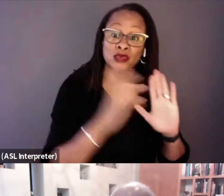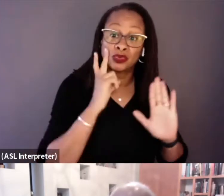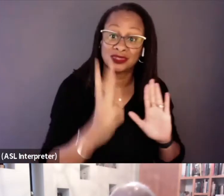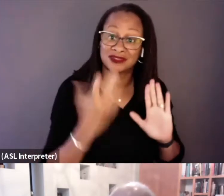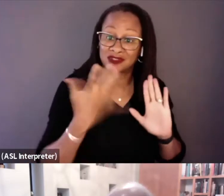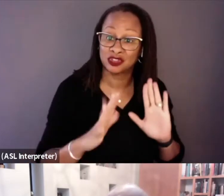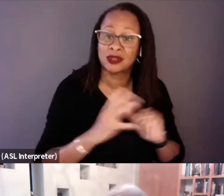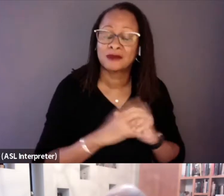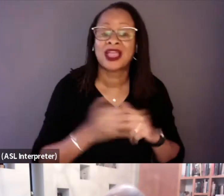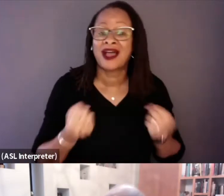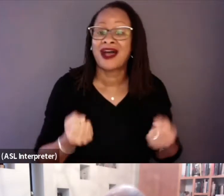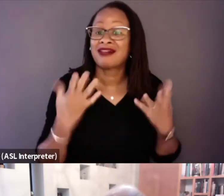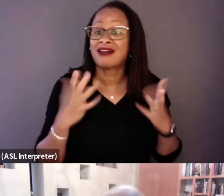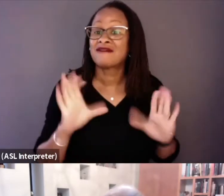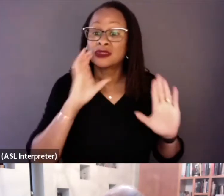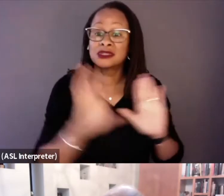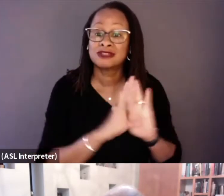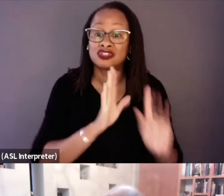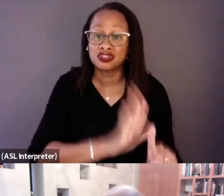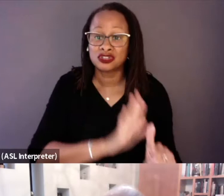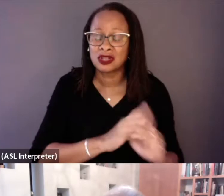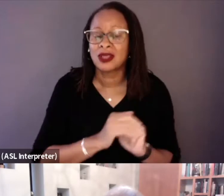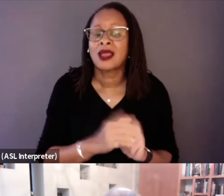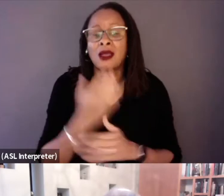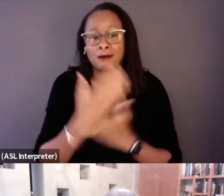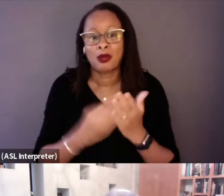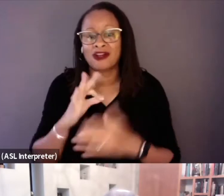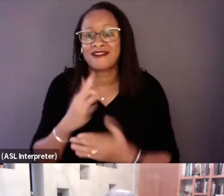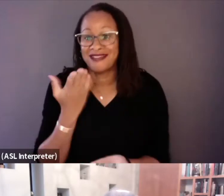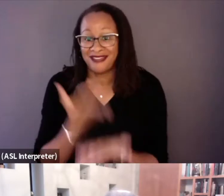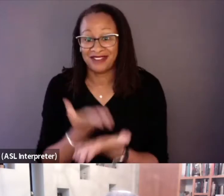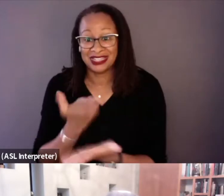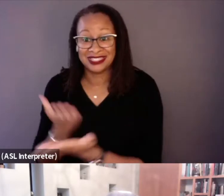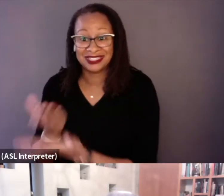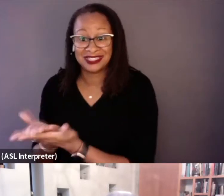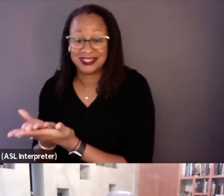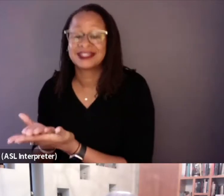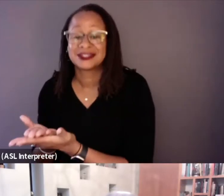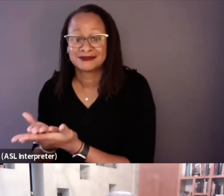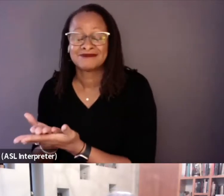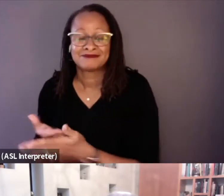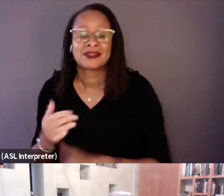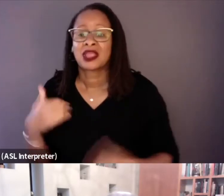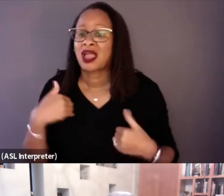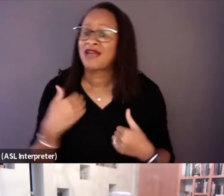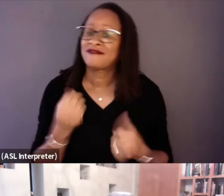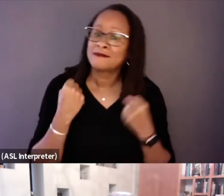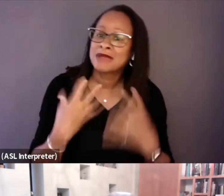a lot of those images were part of the evidence. There had been decades of lawsuits